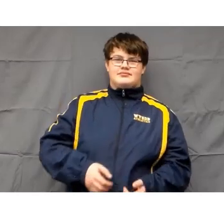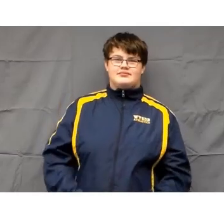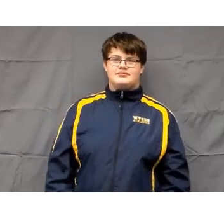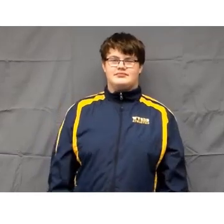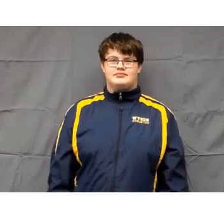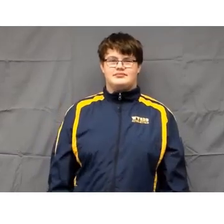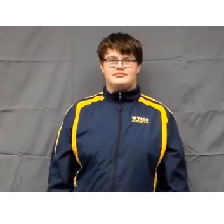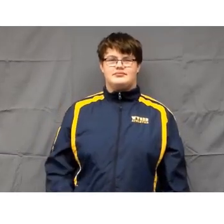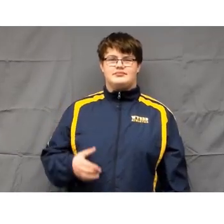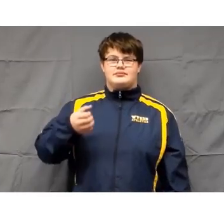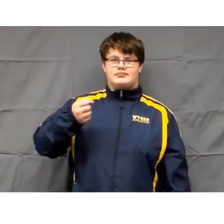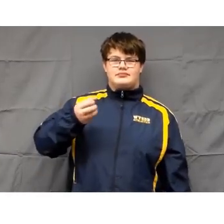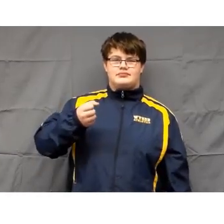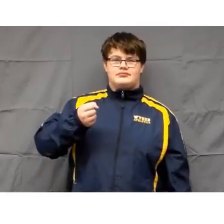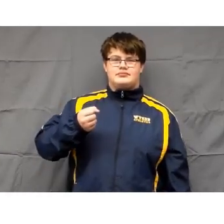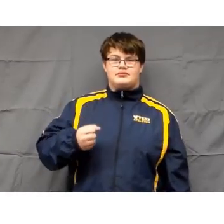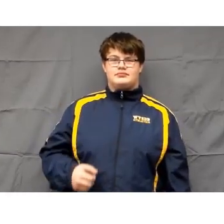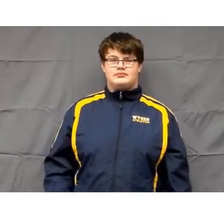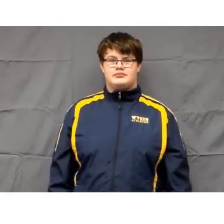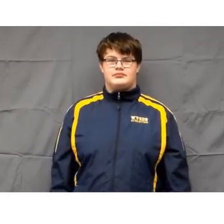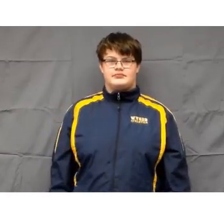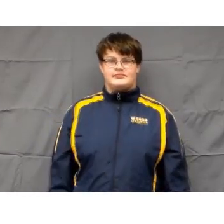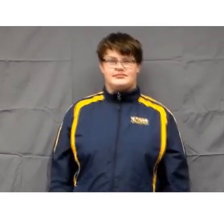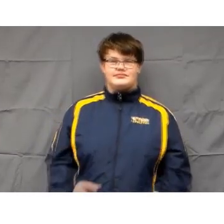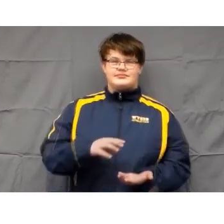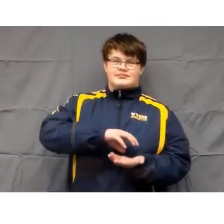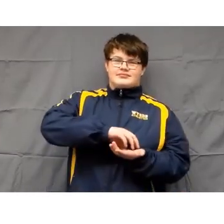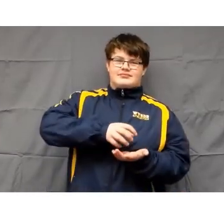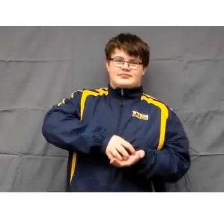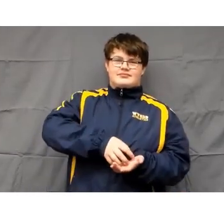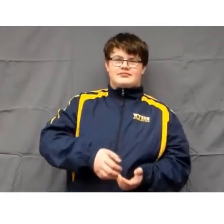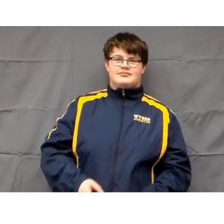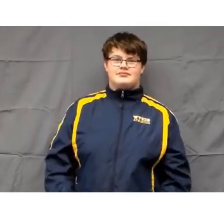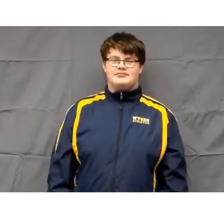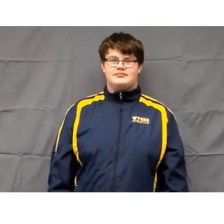"Cookies and Milk". This is how you sign cookies and milk. With the dominant hand